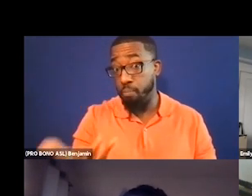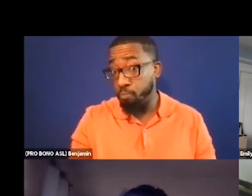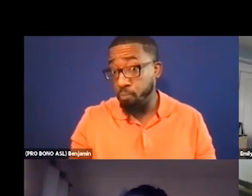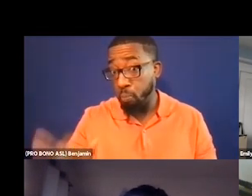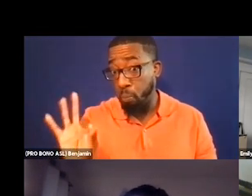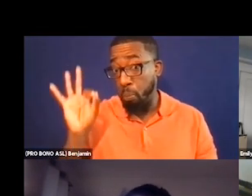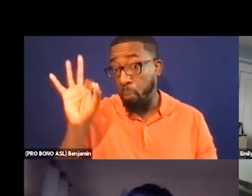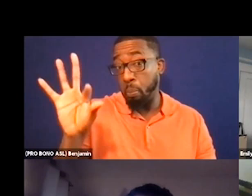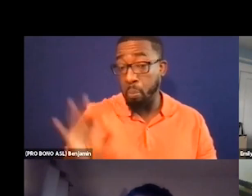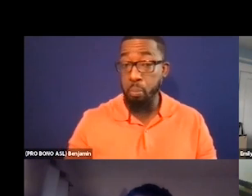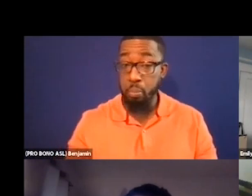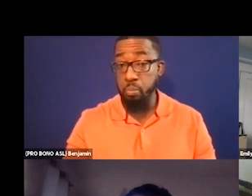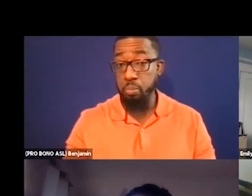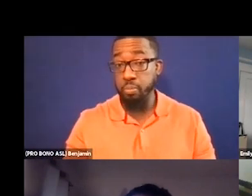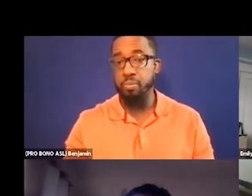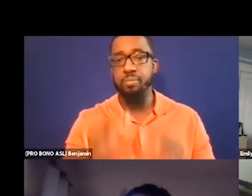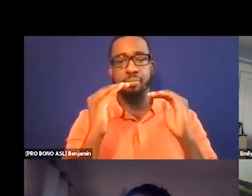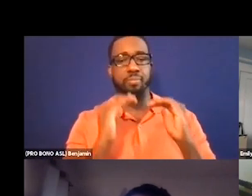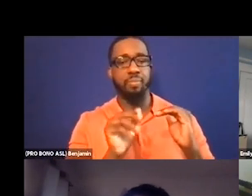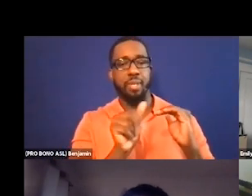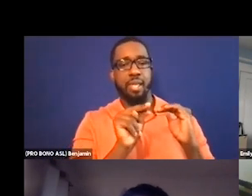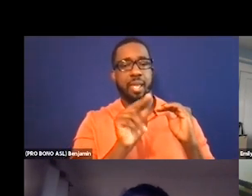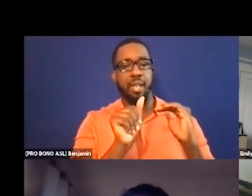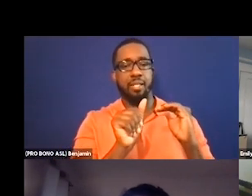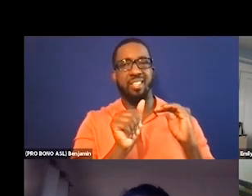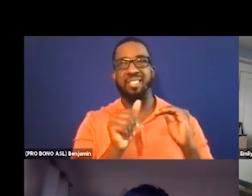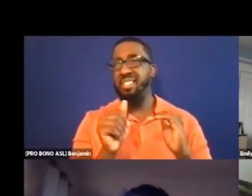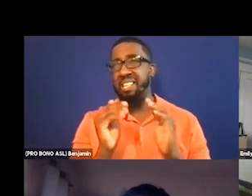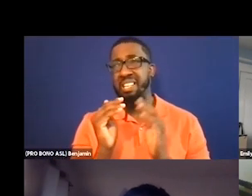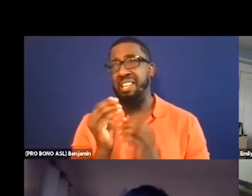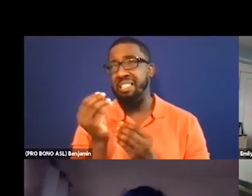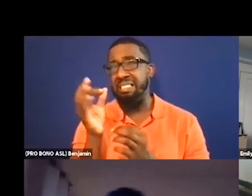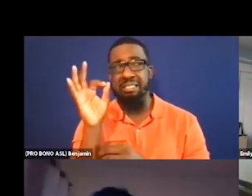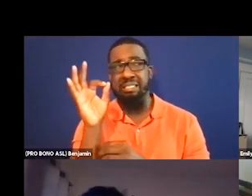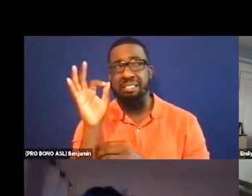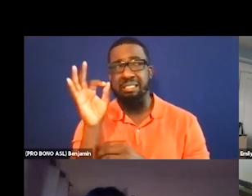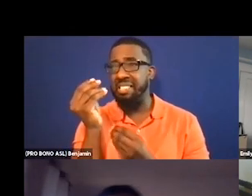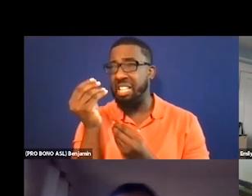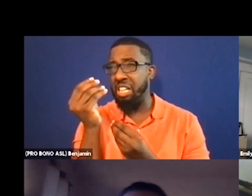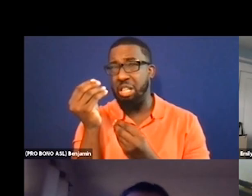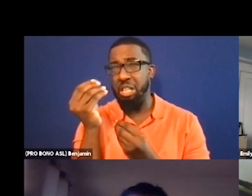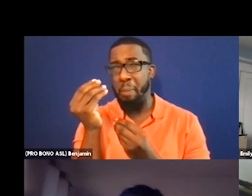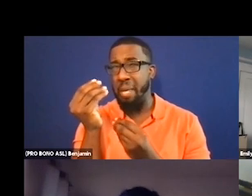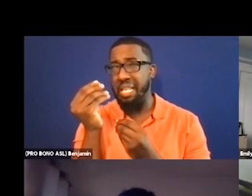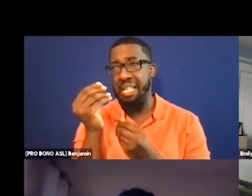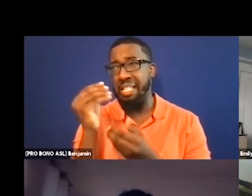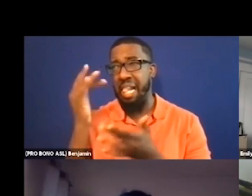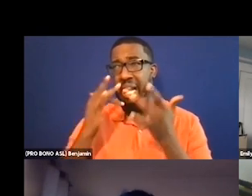And then Anna wrote except we have very little public money for anything in the U.S. I feel like that's an interesting -- I had never heard about that.